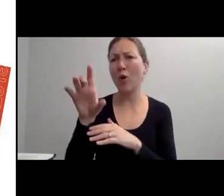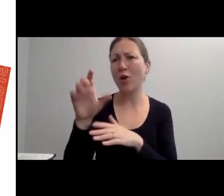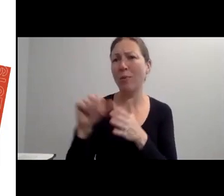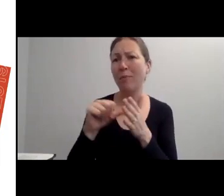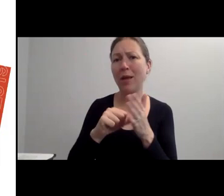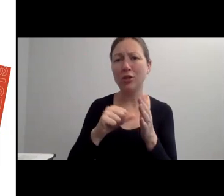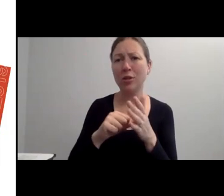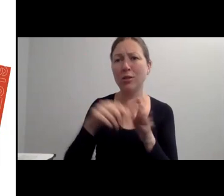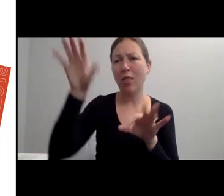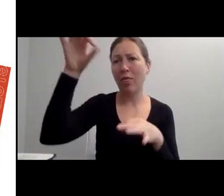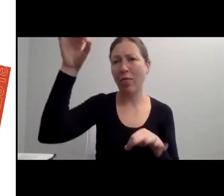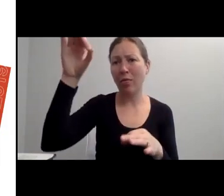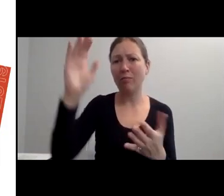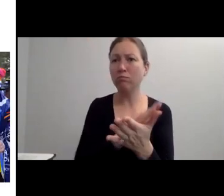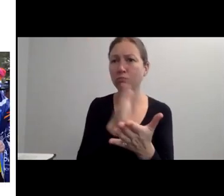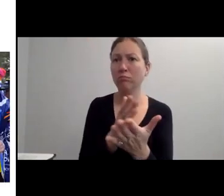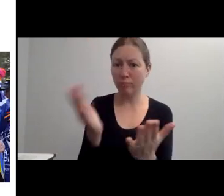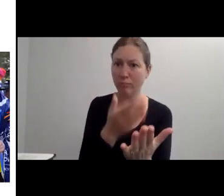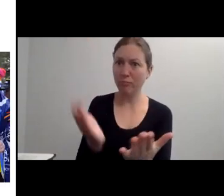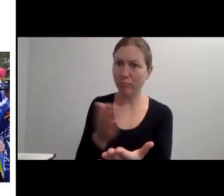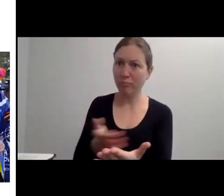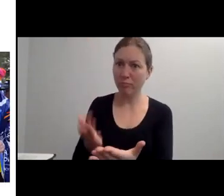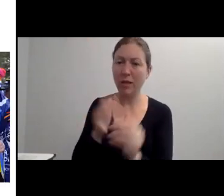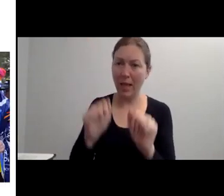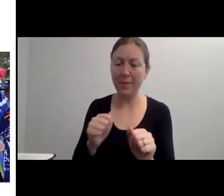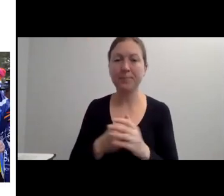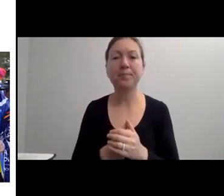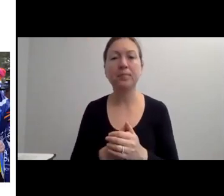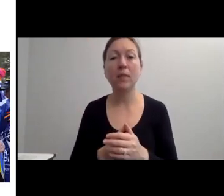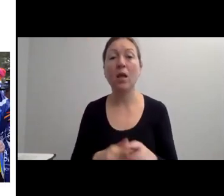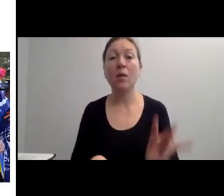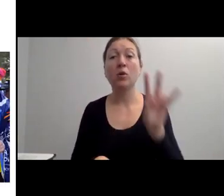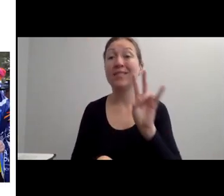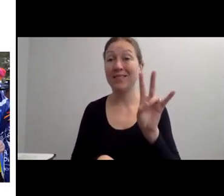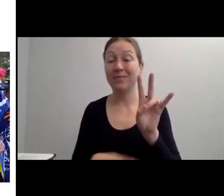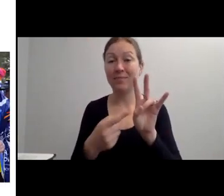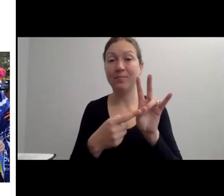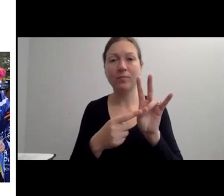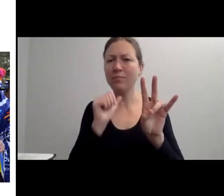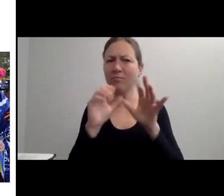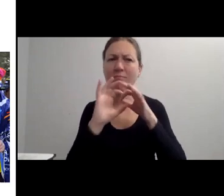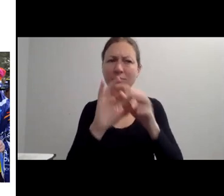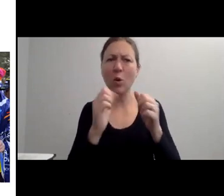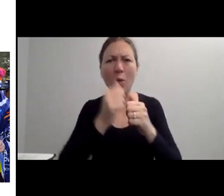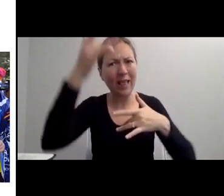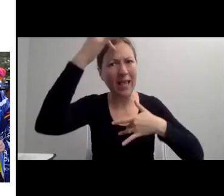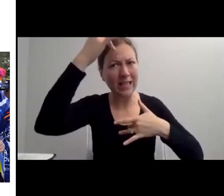COMMUNITY. AND THESE INDIVIDUALS LIVES.